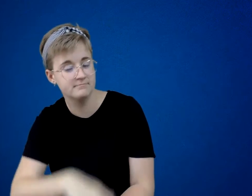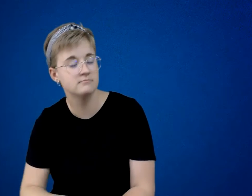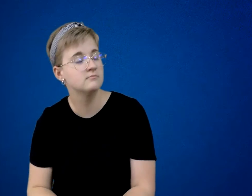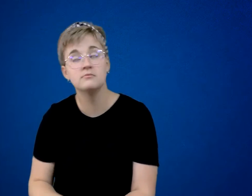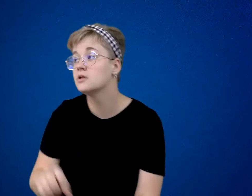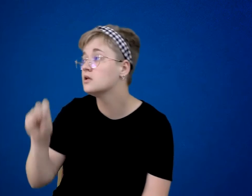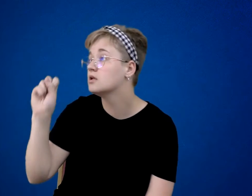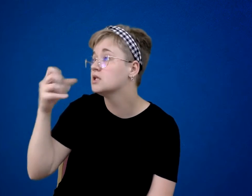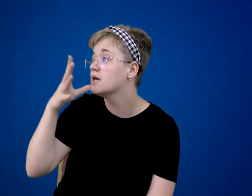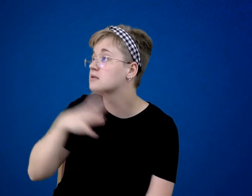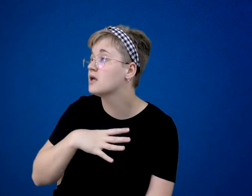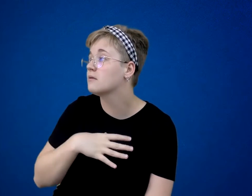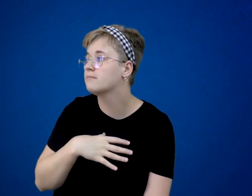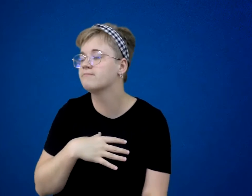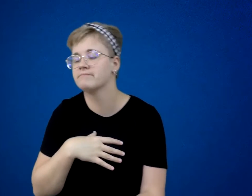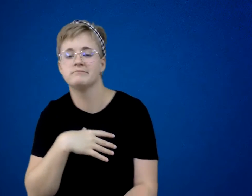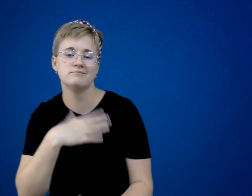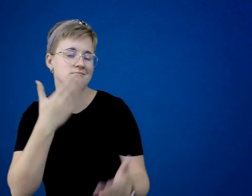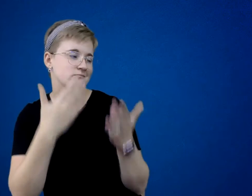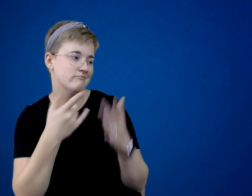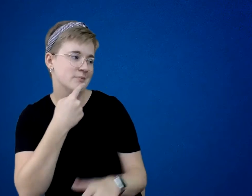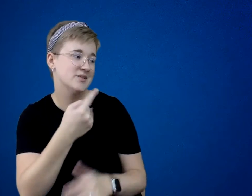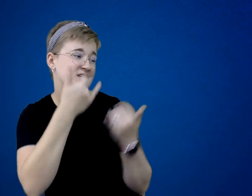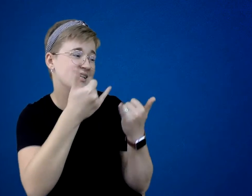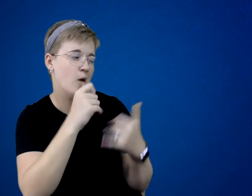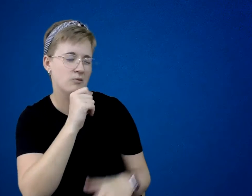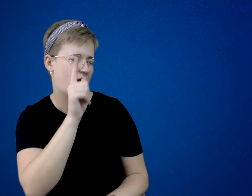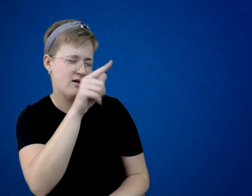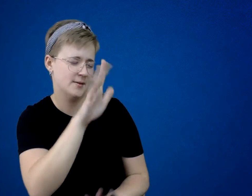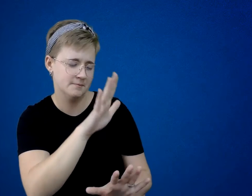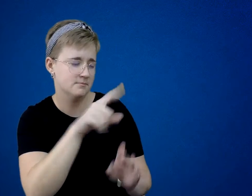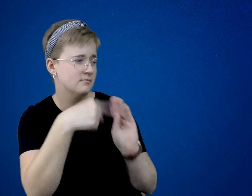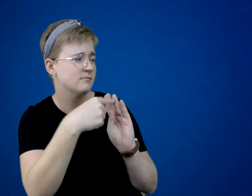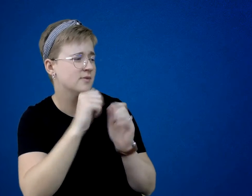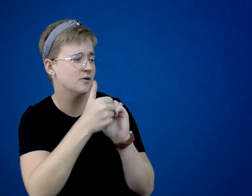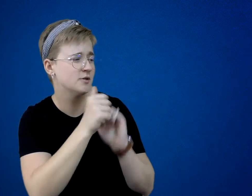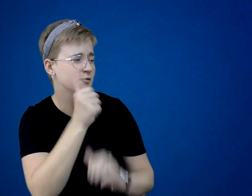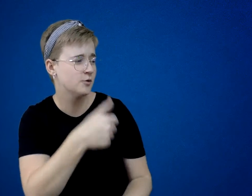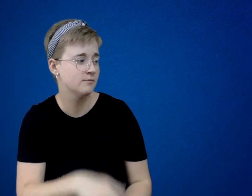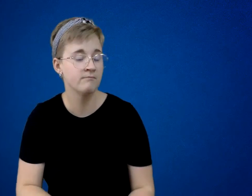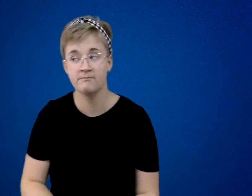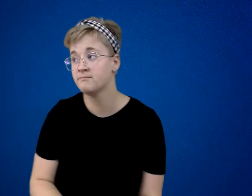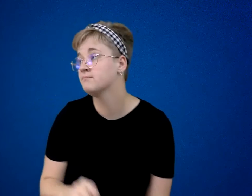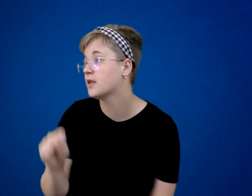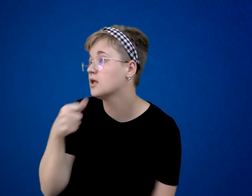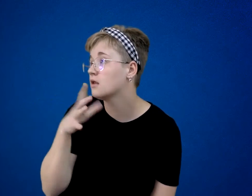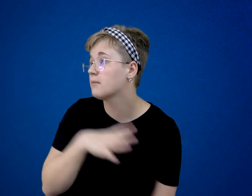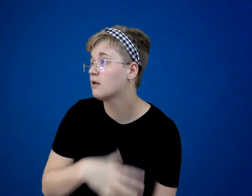“I might as well say this now as later. It’s about the race tomorrow.” “Yes, ma’am?”